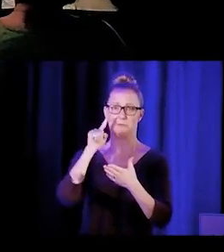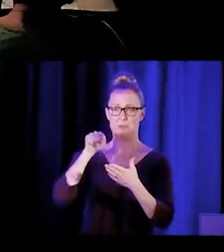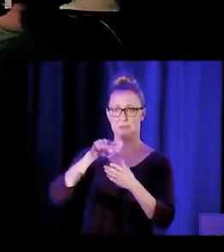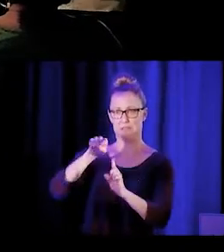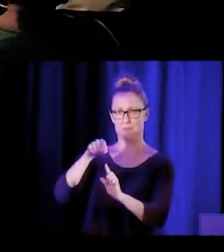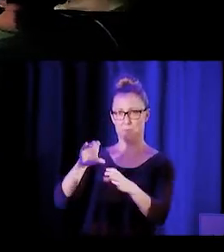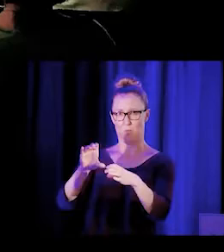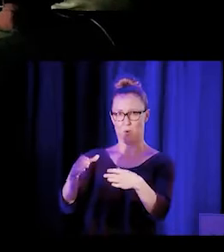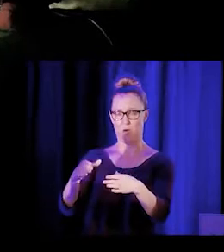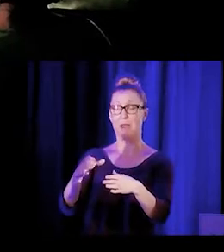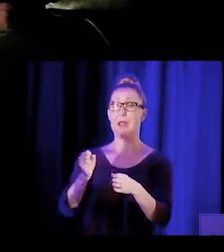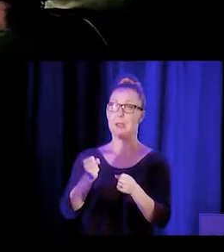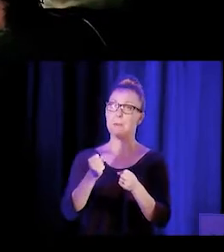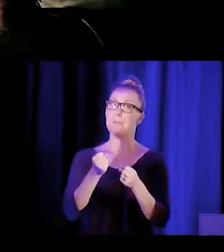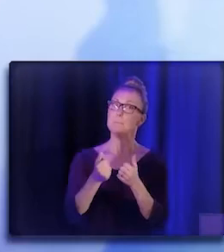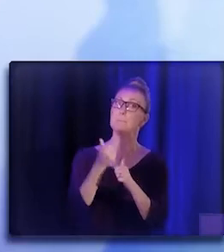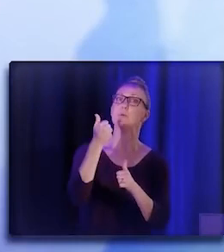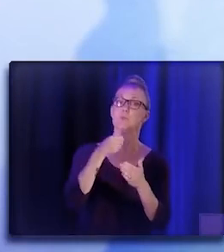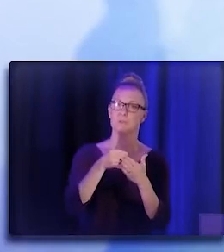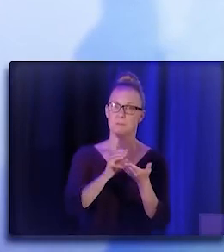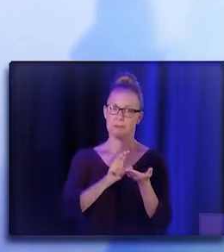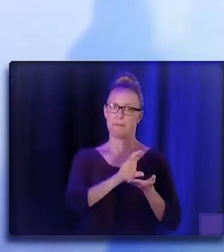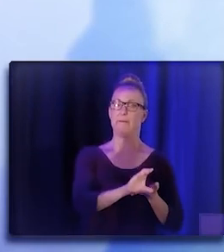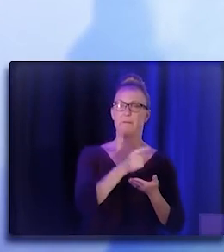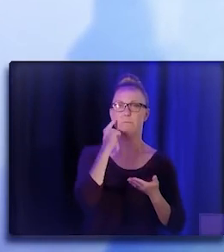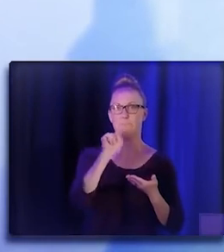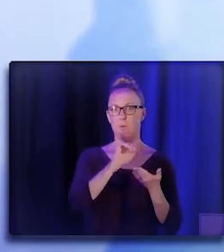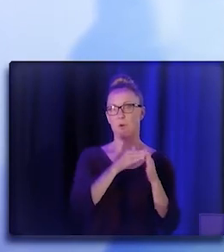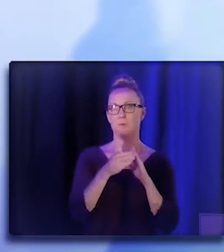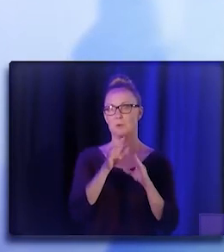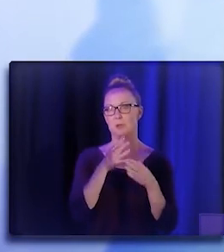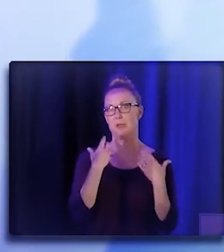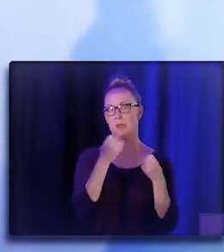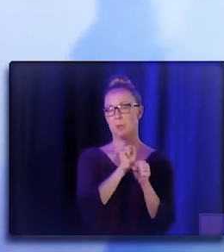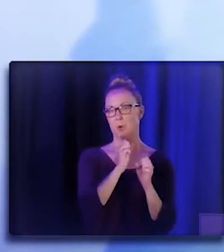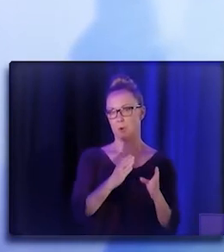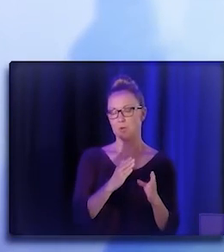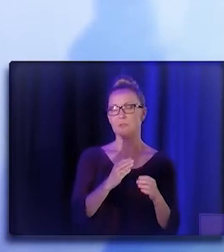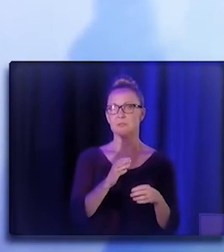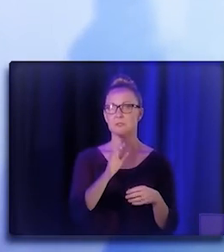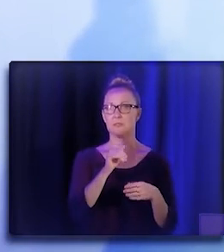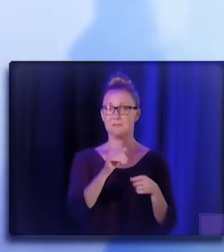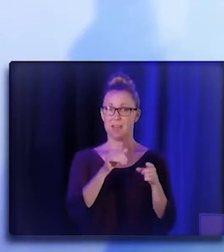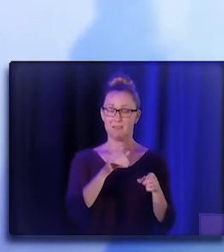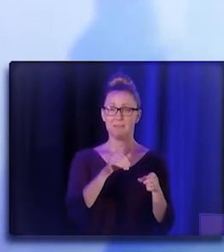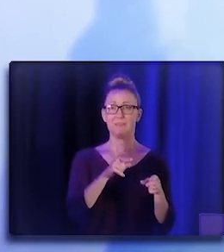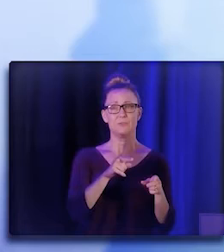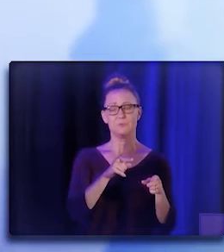to community health workers. So of that amount, there was a significant allocation, the largest of any other.